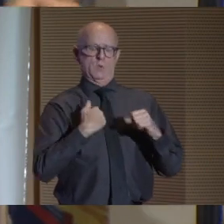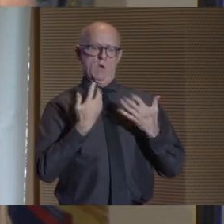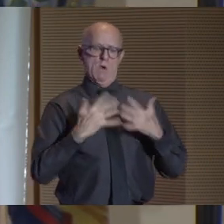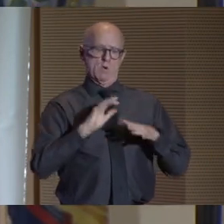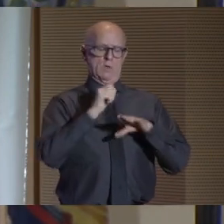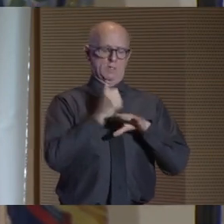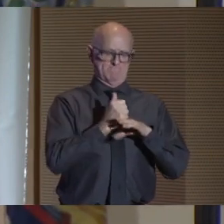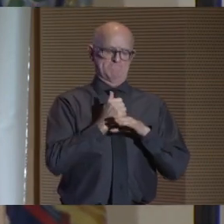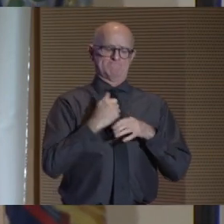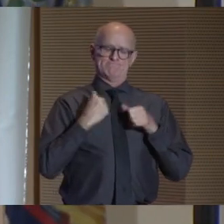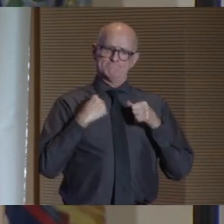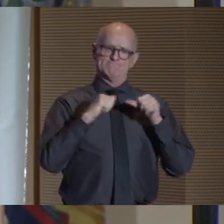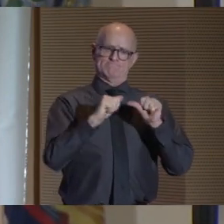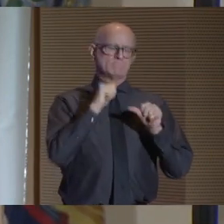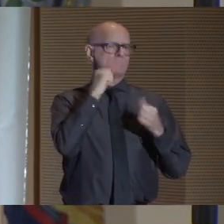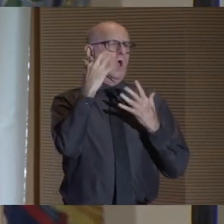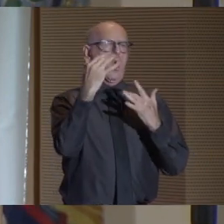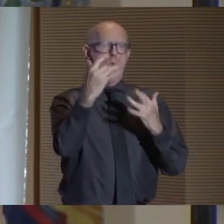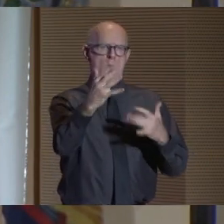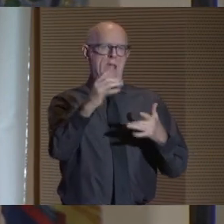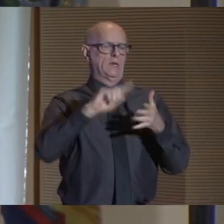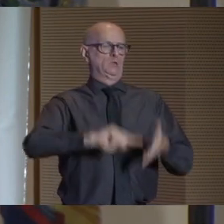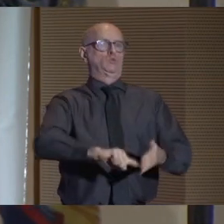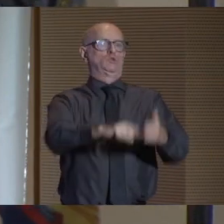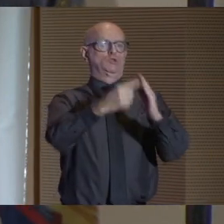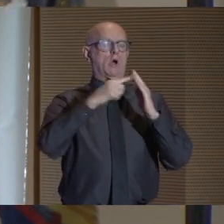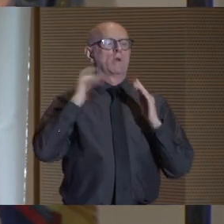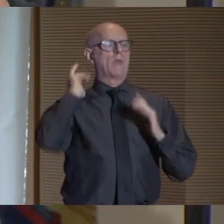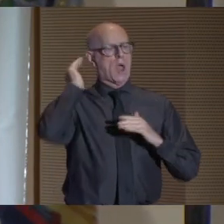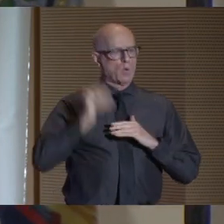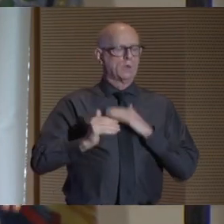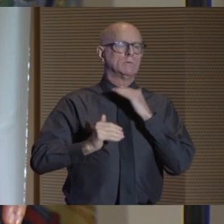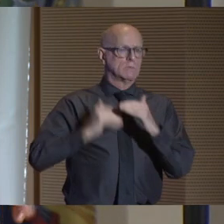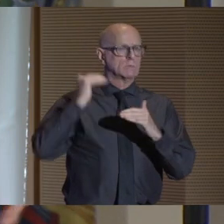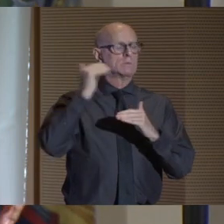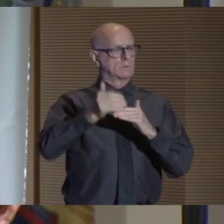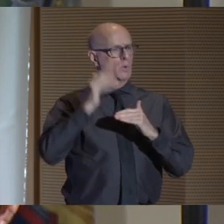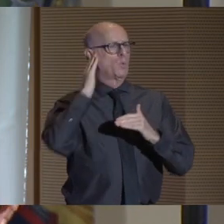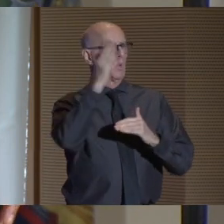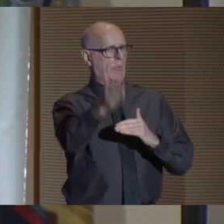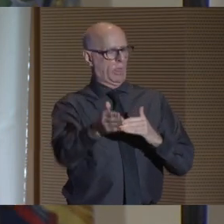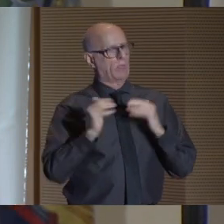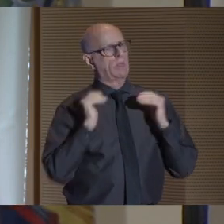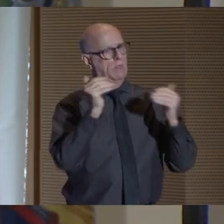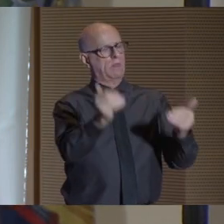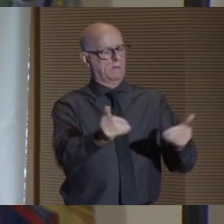We're not waiting till 2030. This is an evolution, a progression, as we continue to move forward.